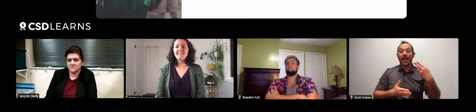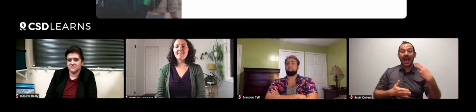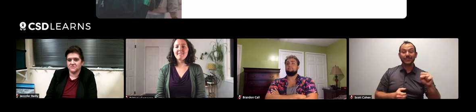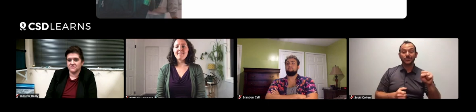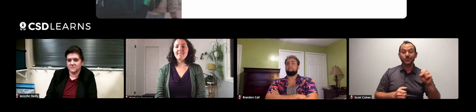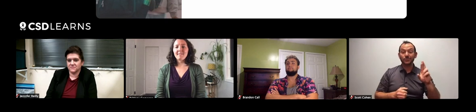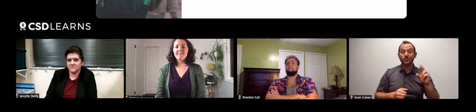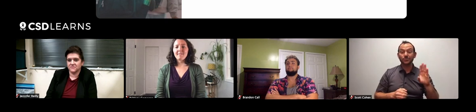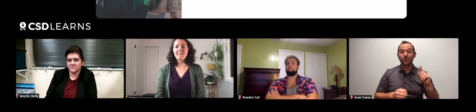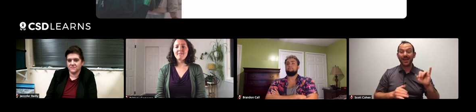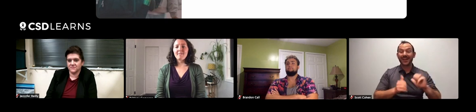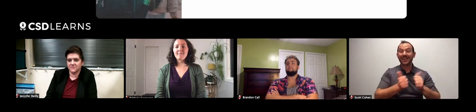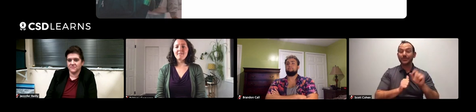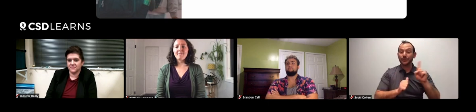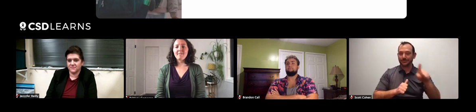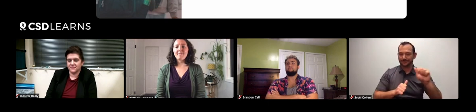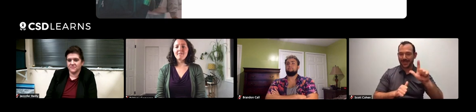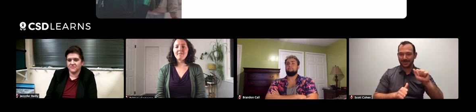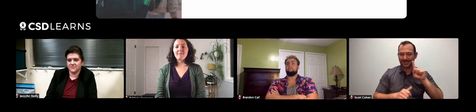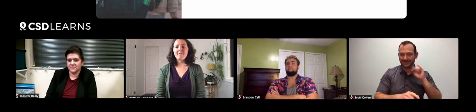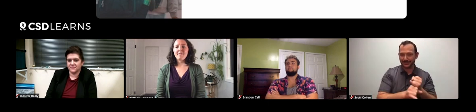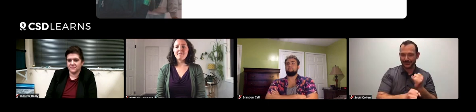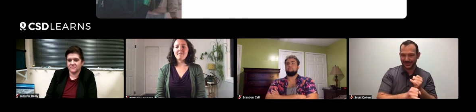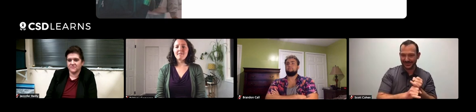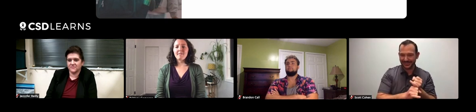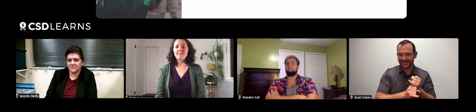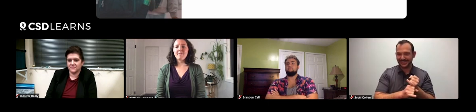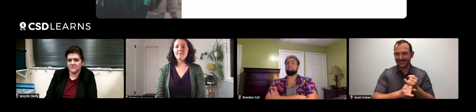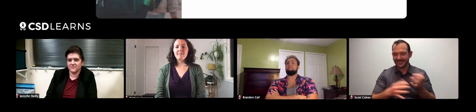There's also a high school robotics competition at the Alabama School for the Deaf.